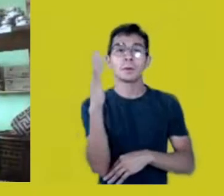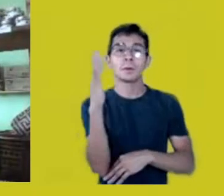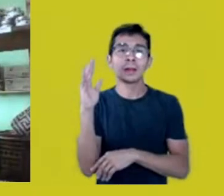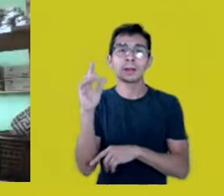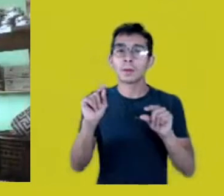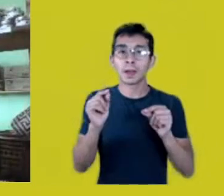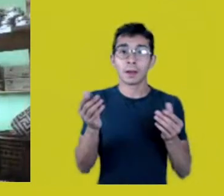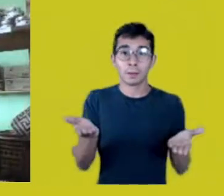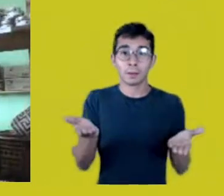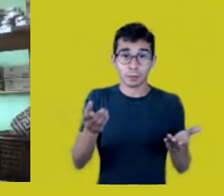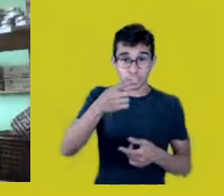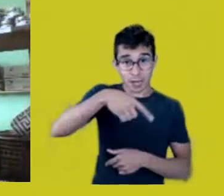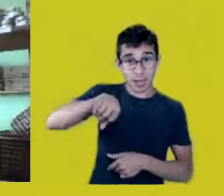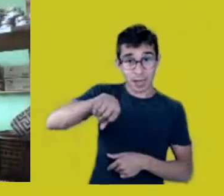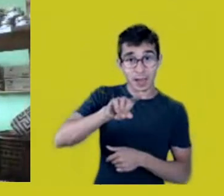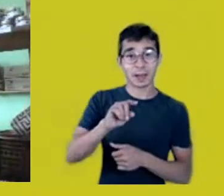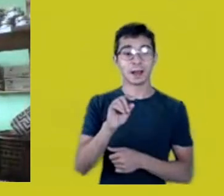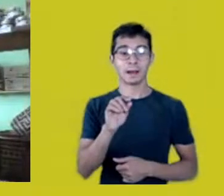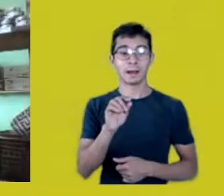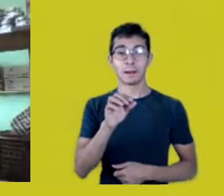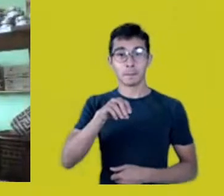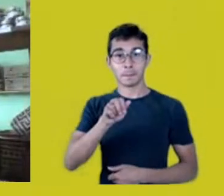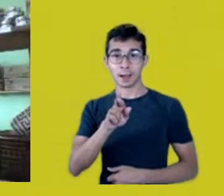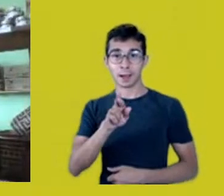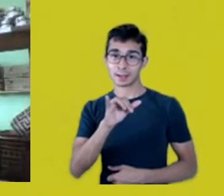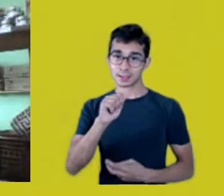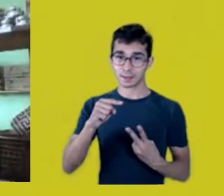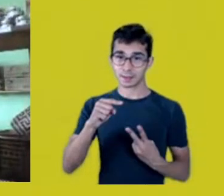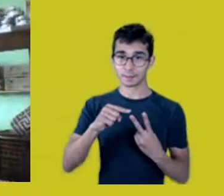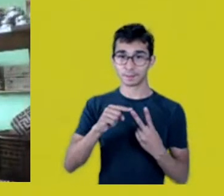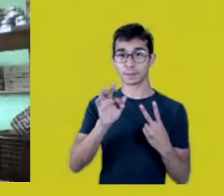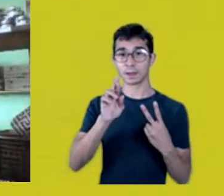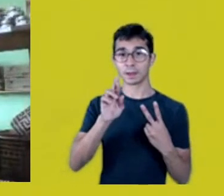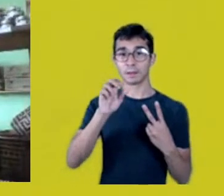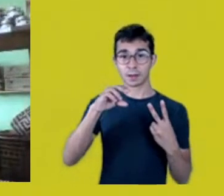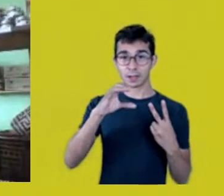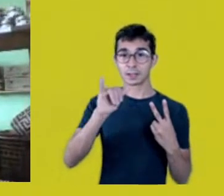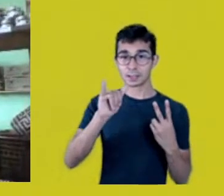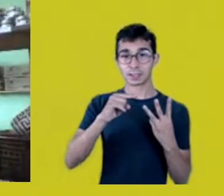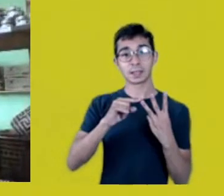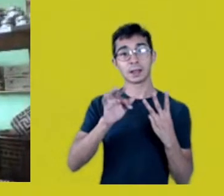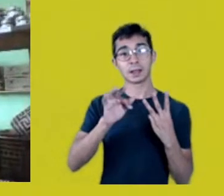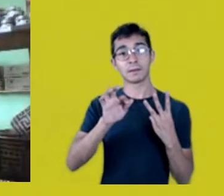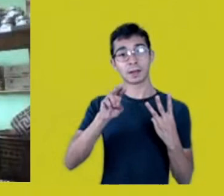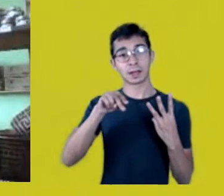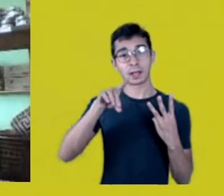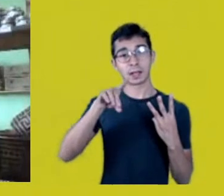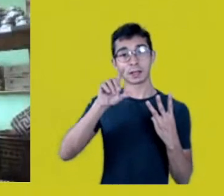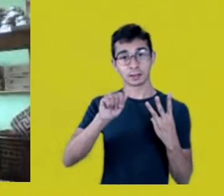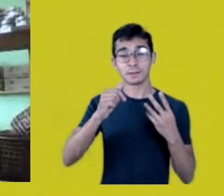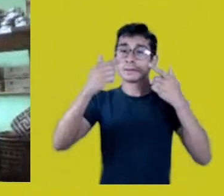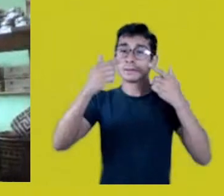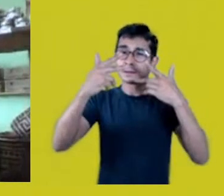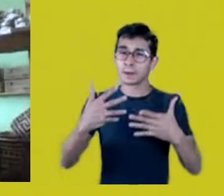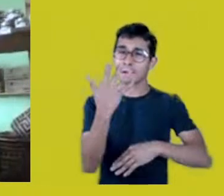we’re gonna hear about it also in the next days, but I could say that an orchard